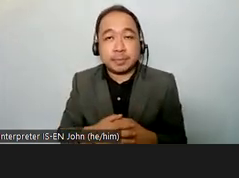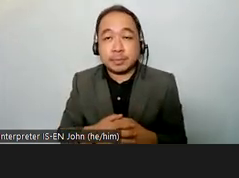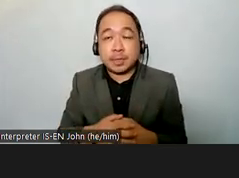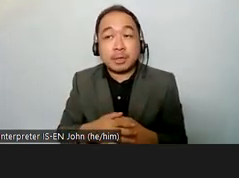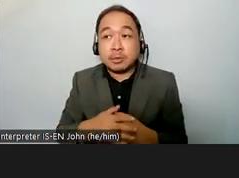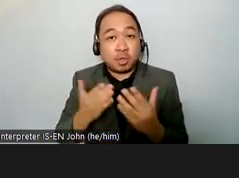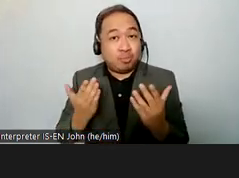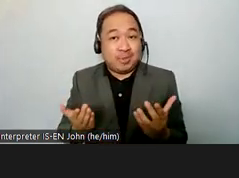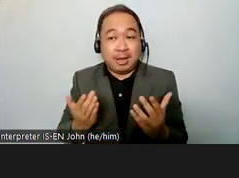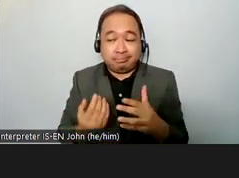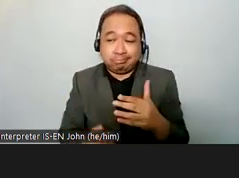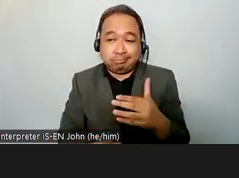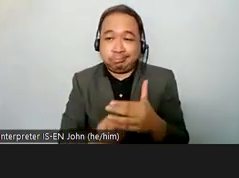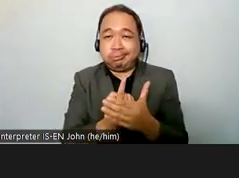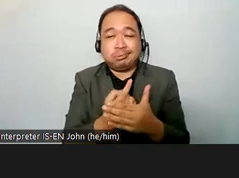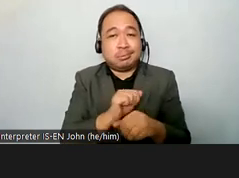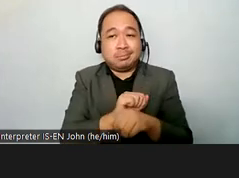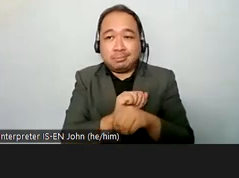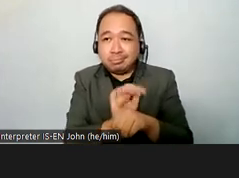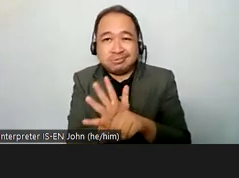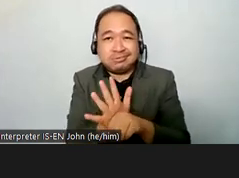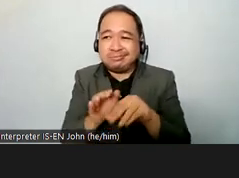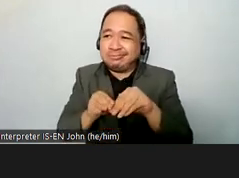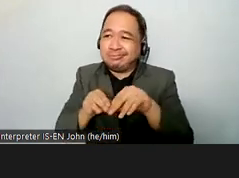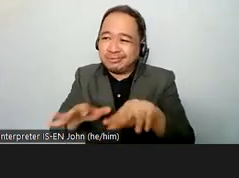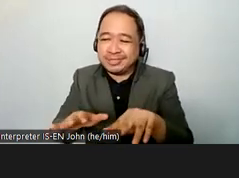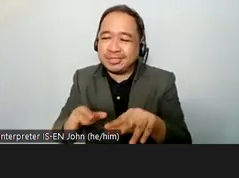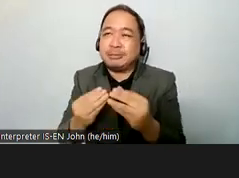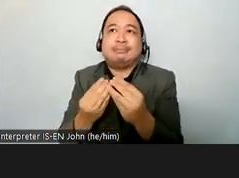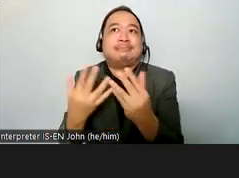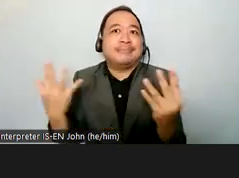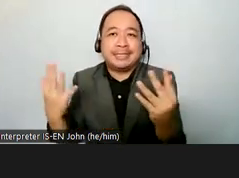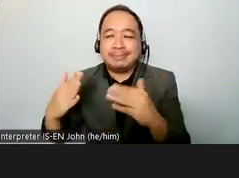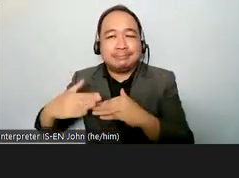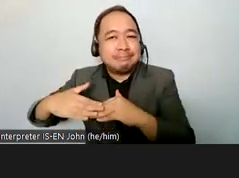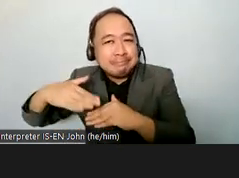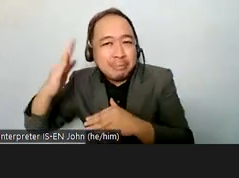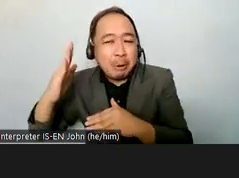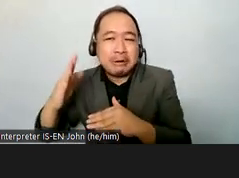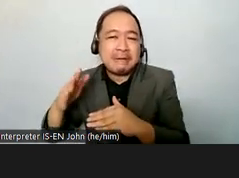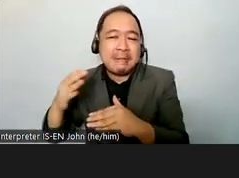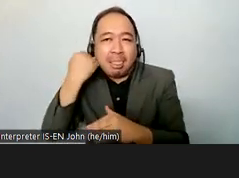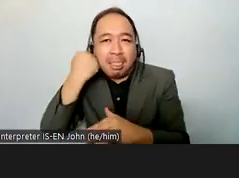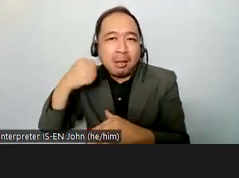um there are violations of their their rights which have enlarged